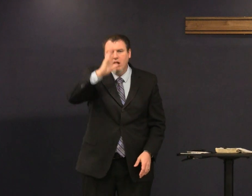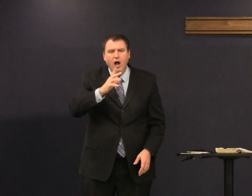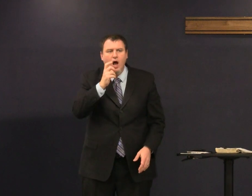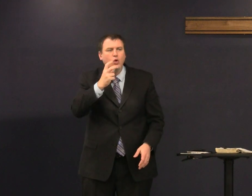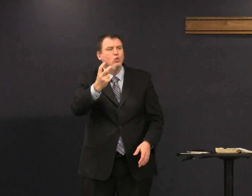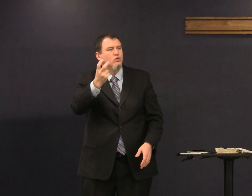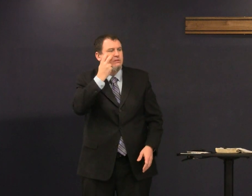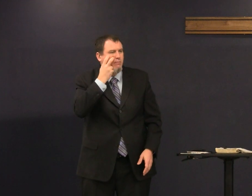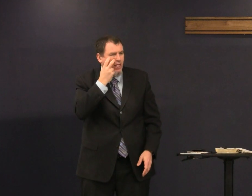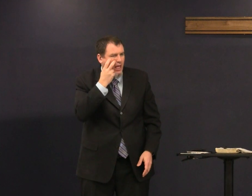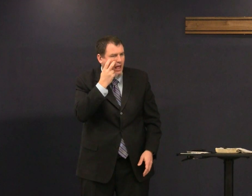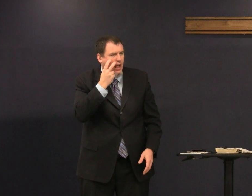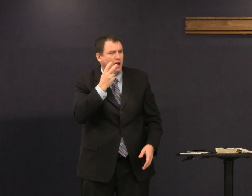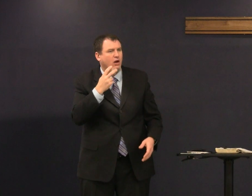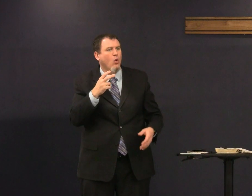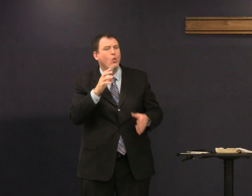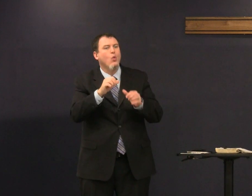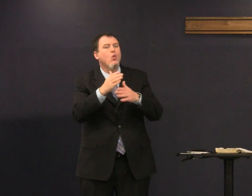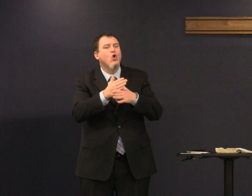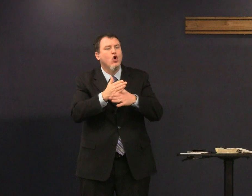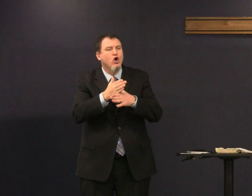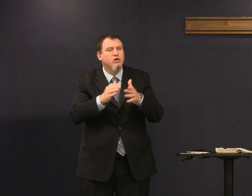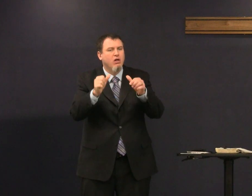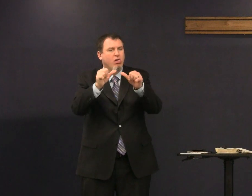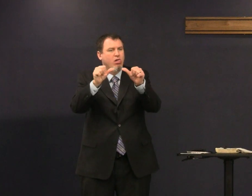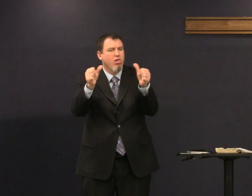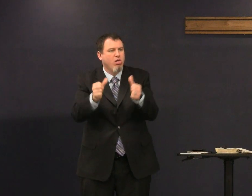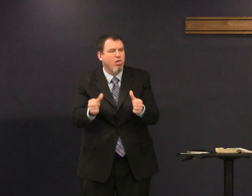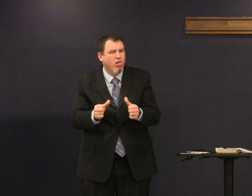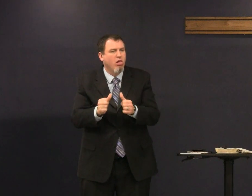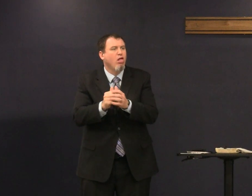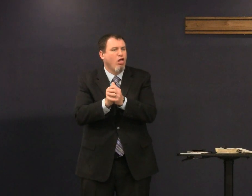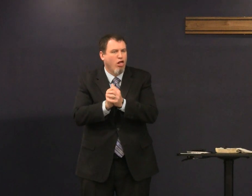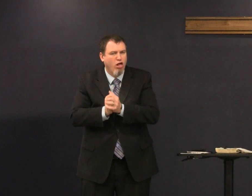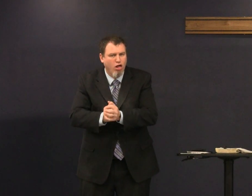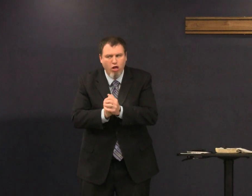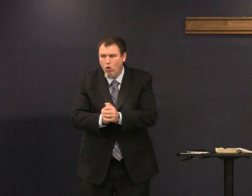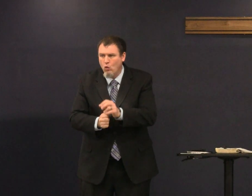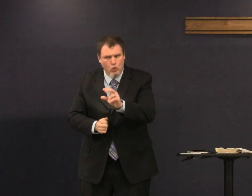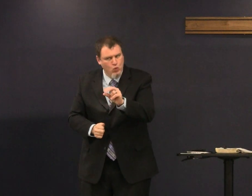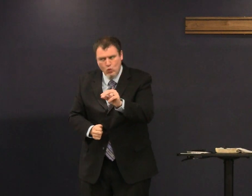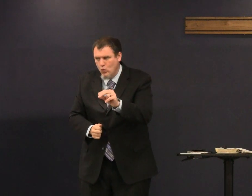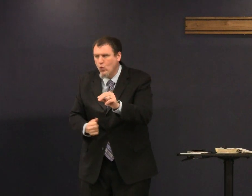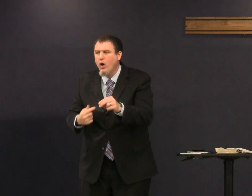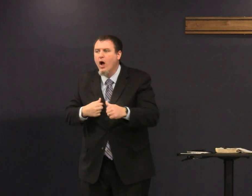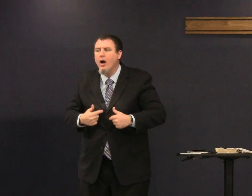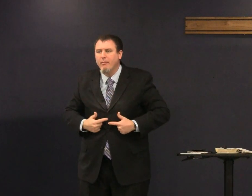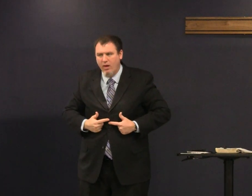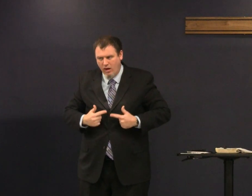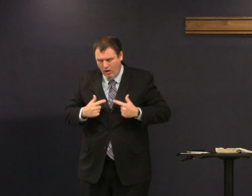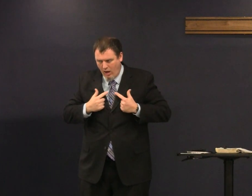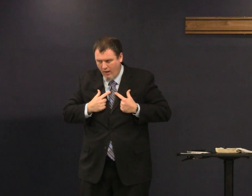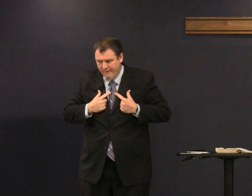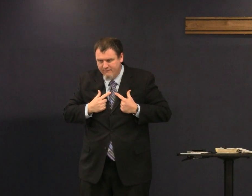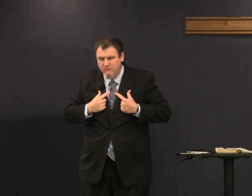and takes care of it I am not blind I'm not a wooden Idol that you just bowed down in front of